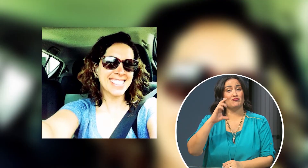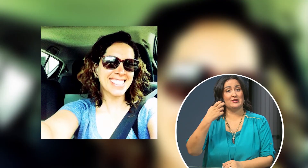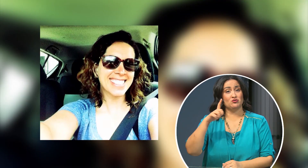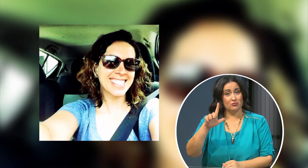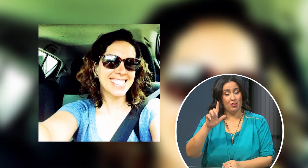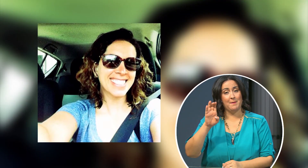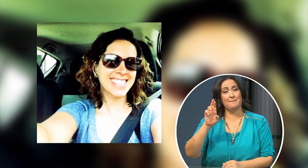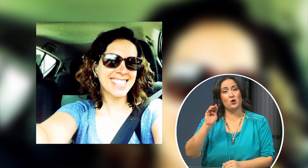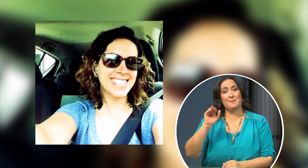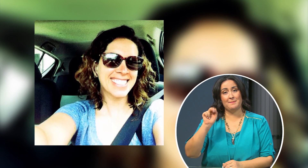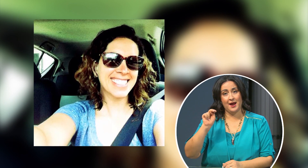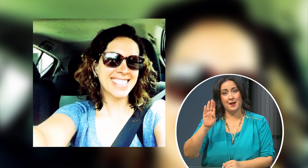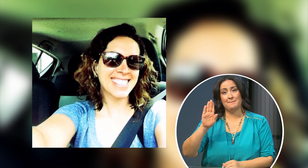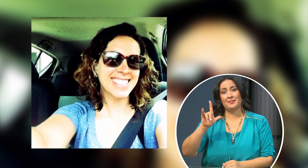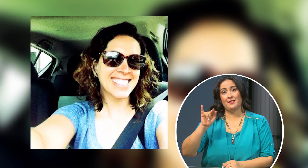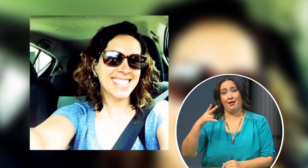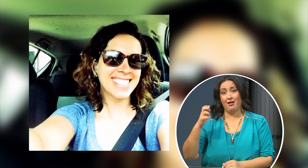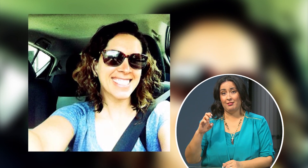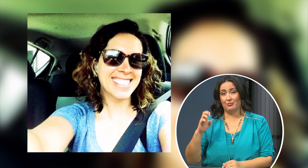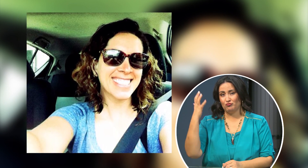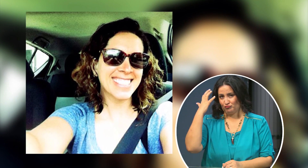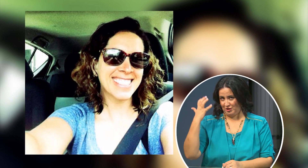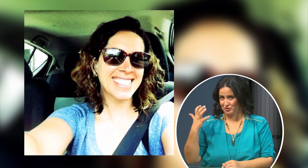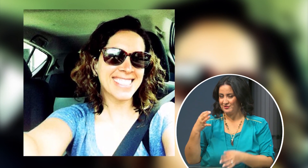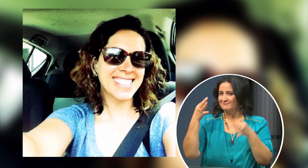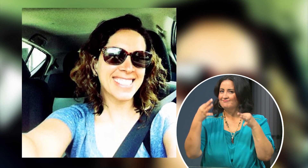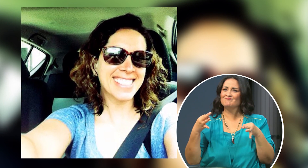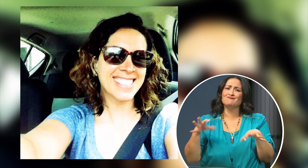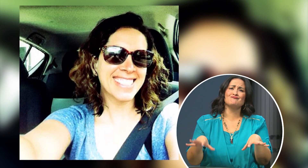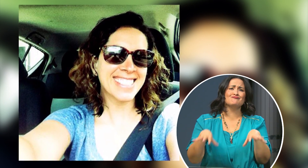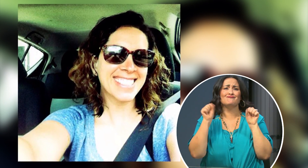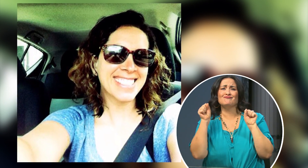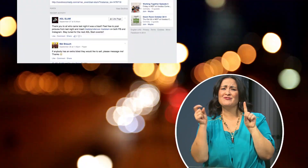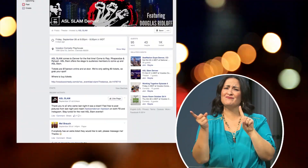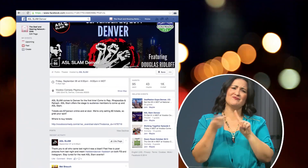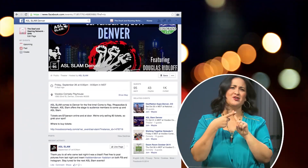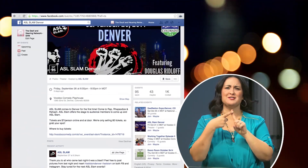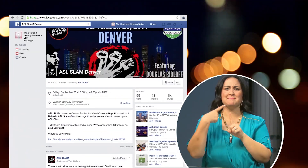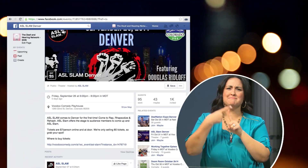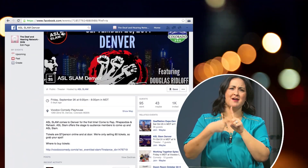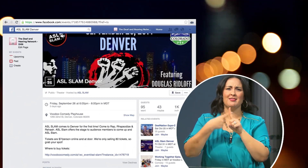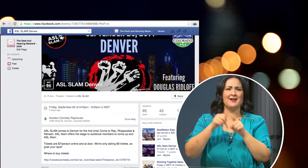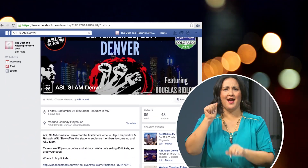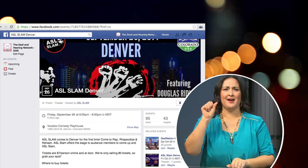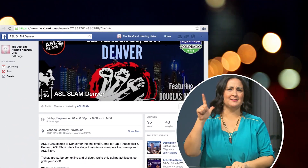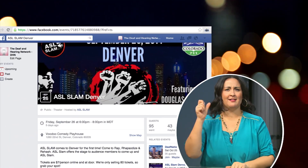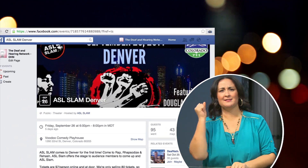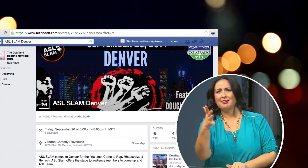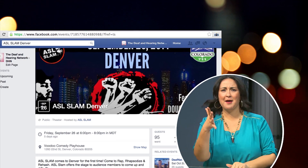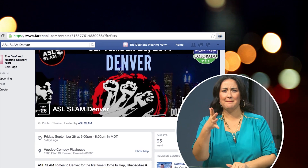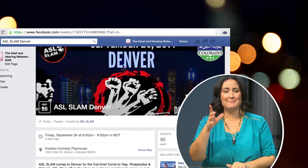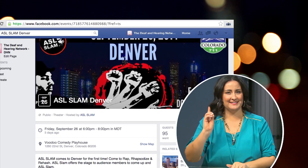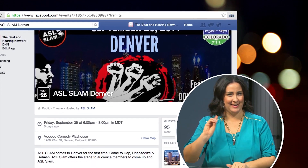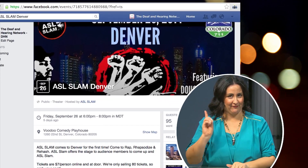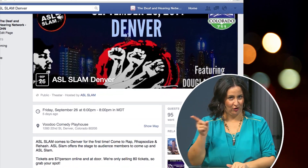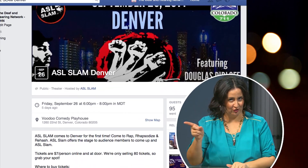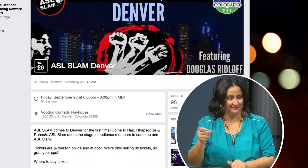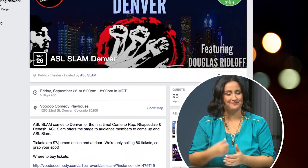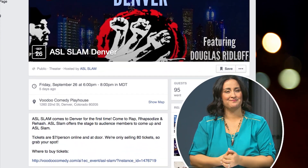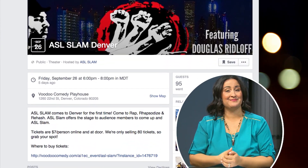So Rachel Berman Blythe decided to set up a monthly ASL Slam night in Denver.